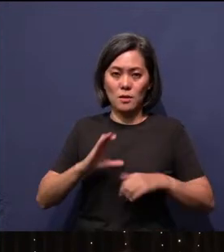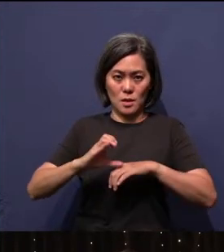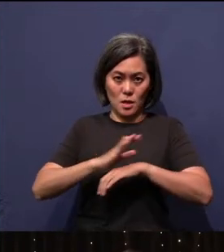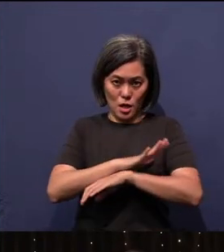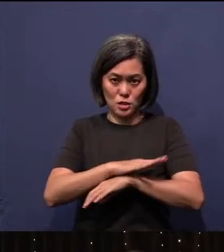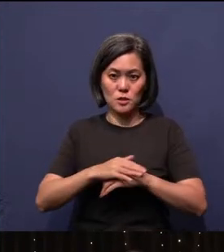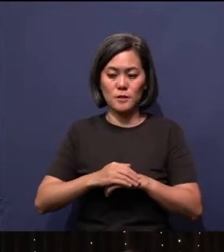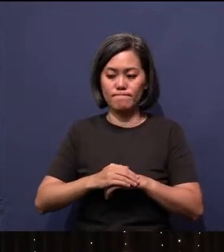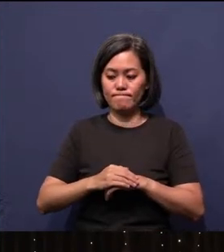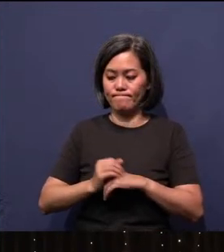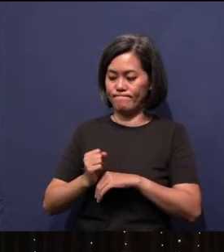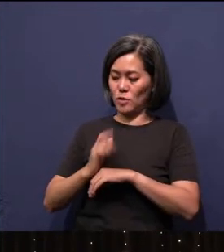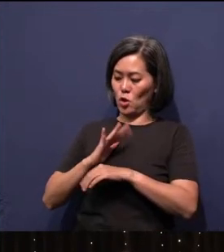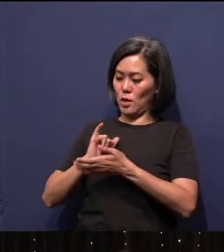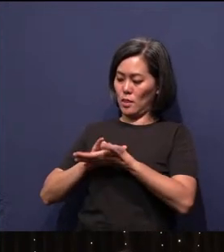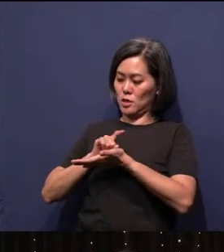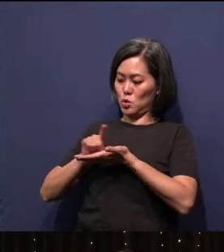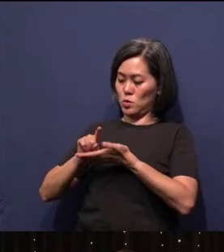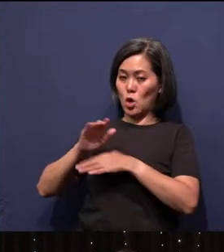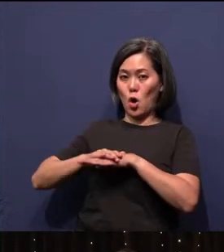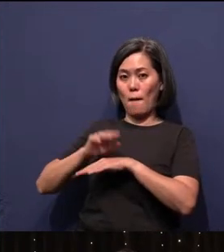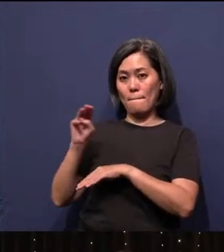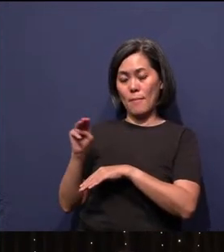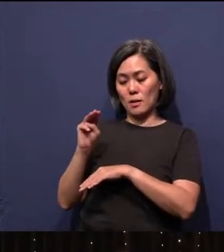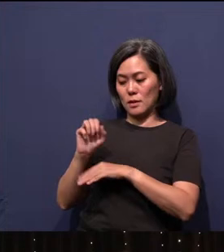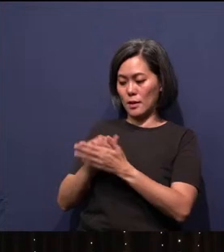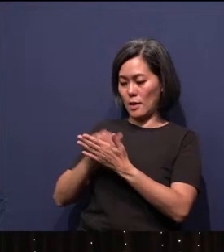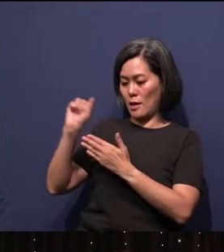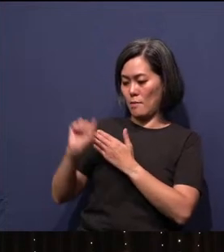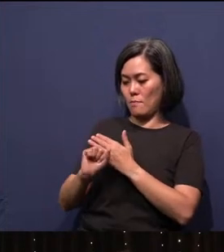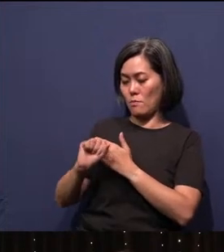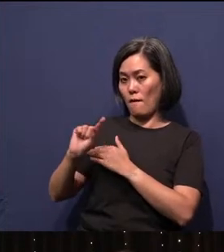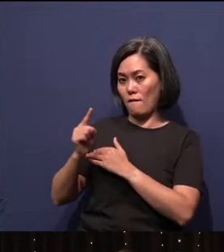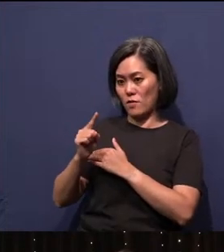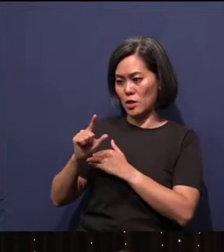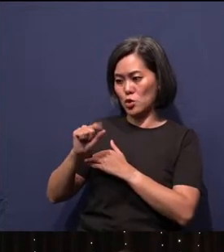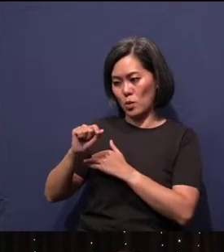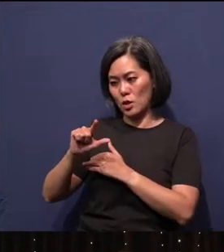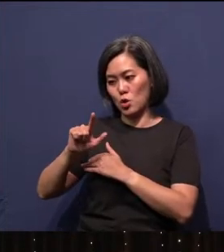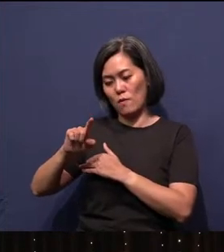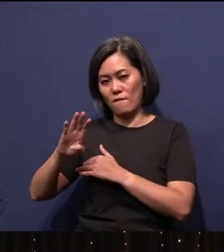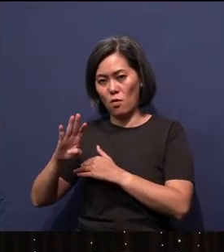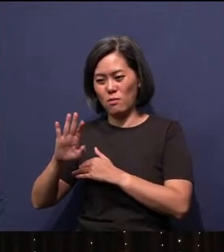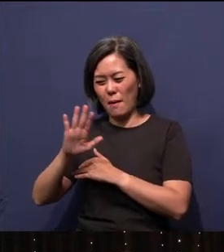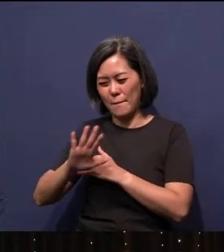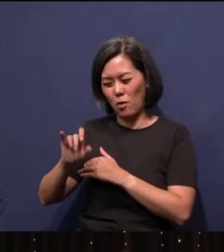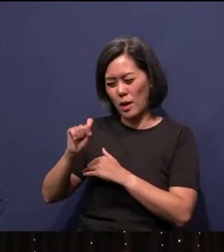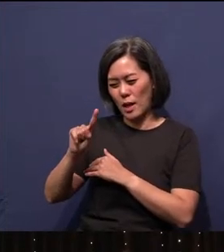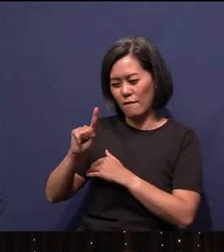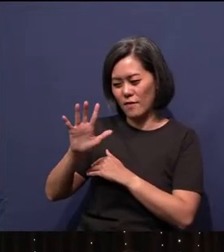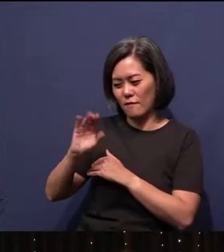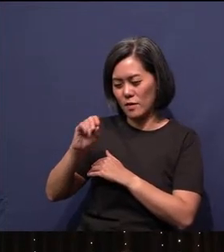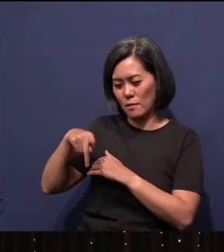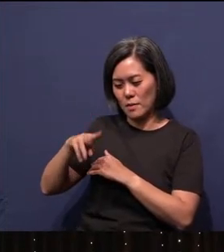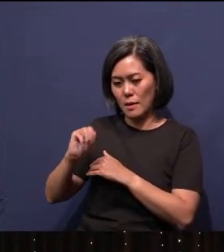And earlier this week, on Monday, April 1, 2024, around 11.50 pm, at Health City